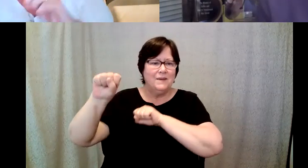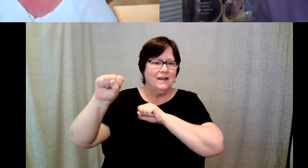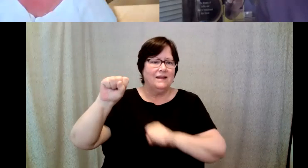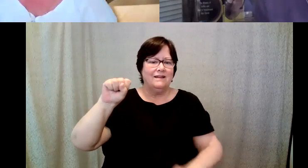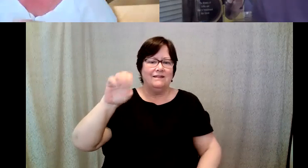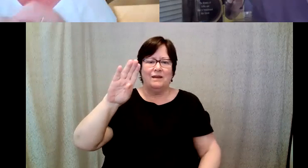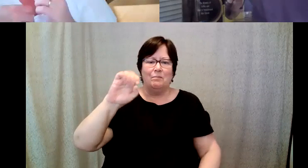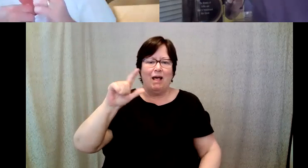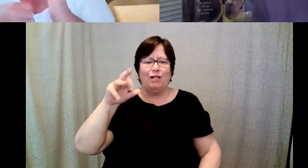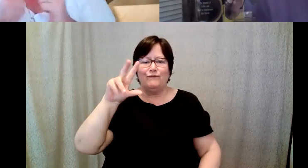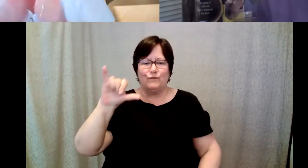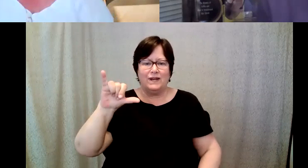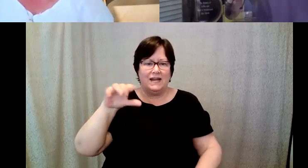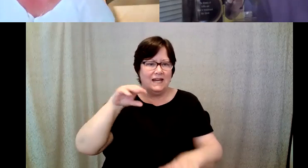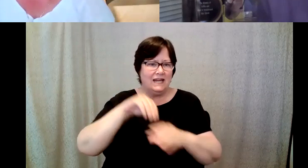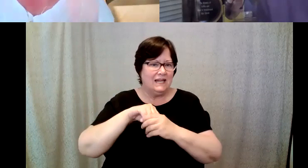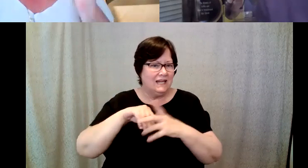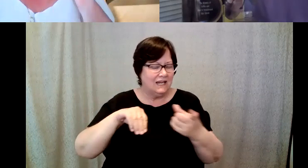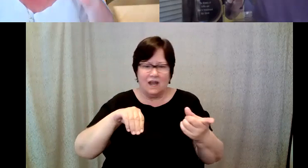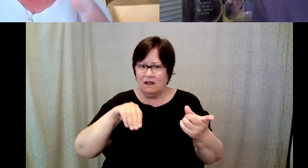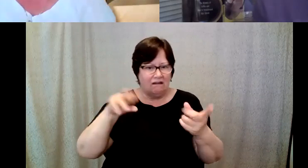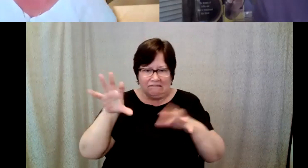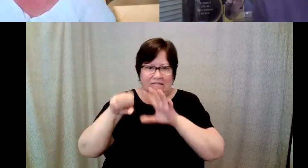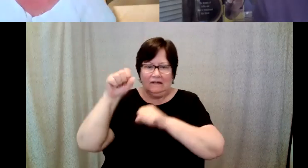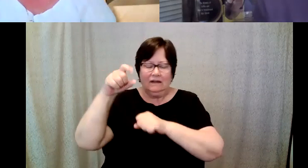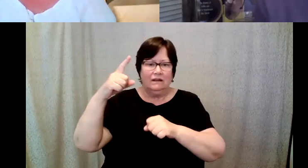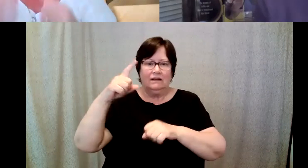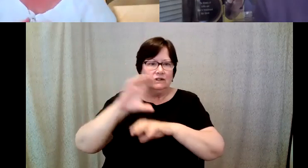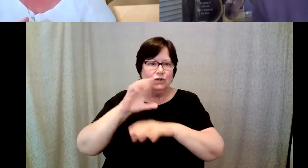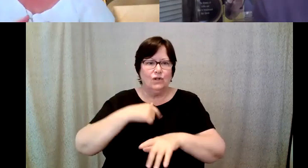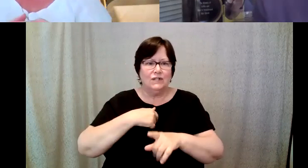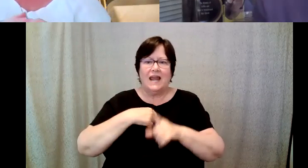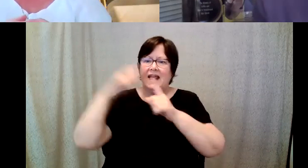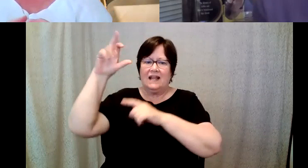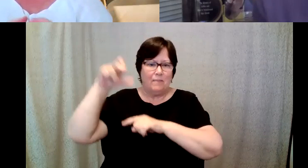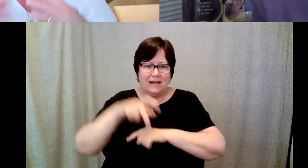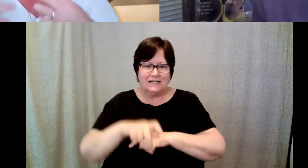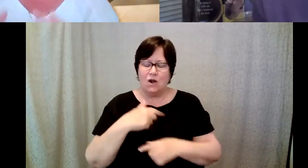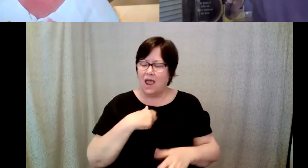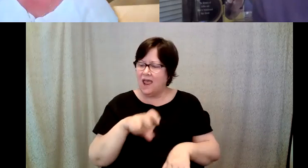Kelly Redder: Which damn near me and I got back down and I had Irish coffee and it started